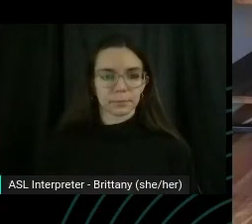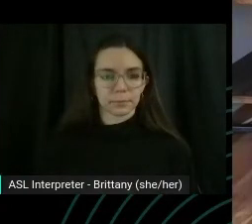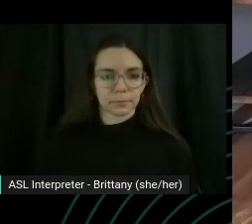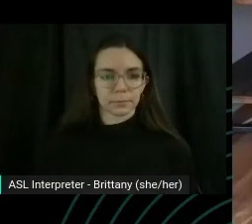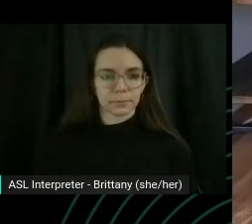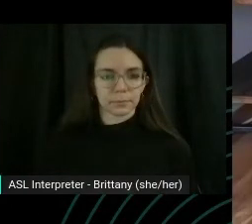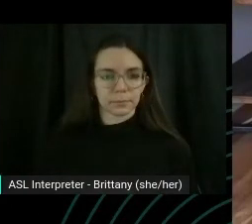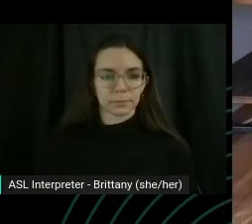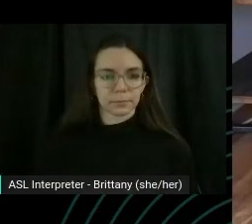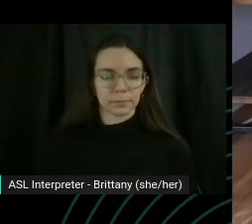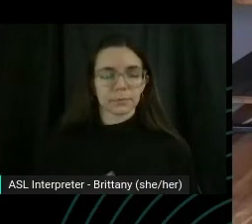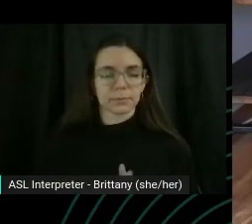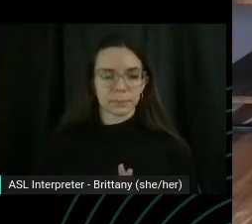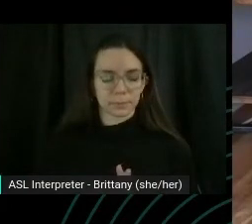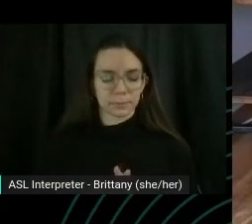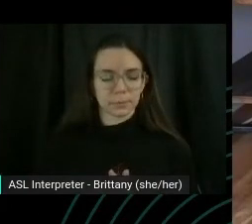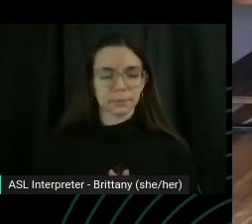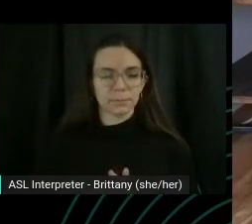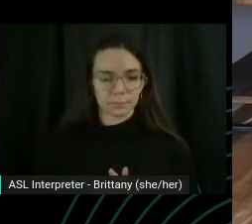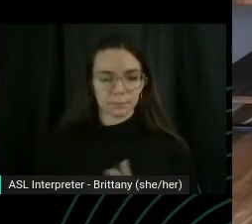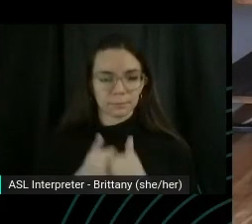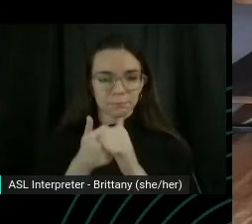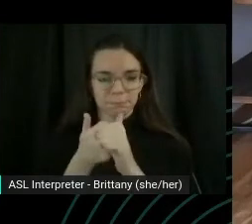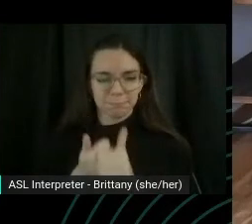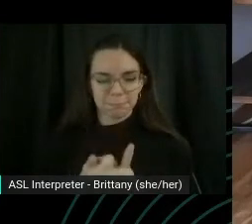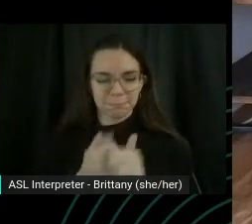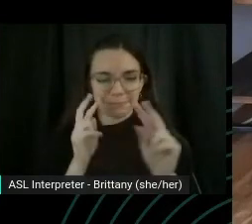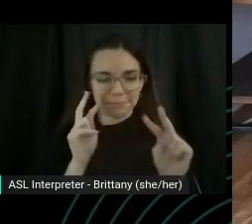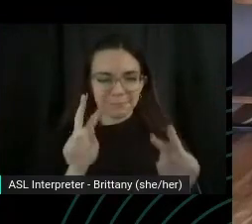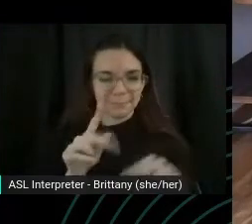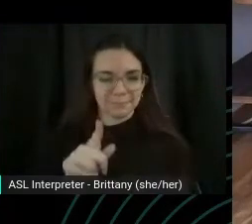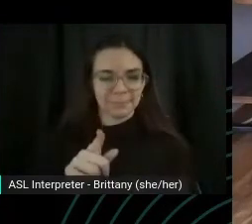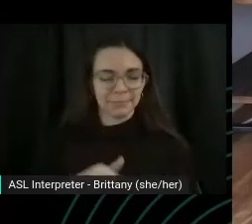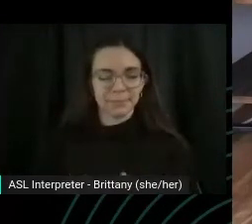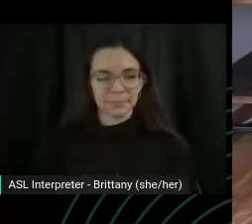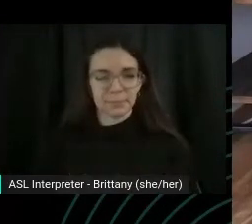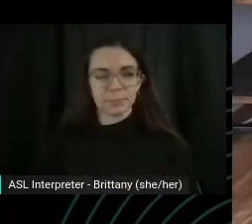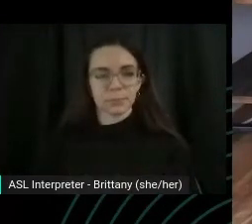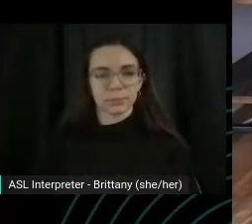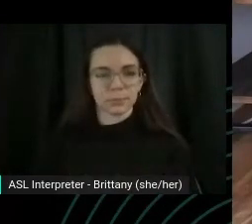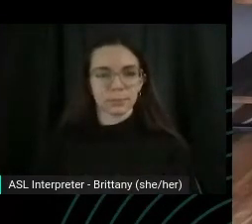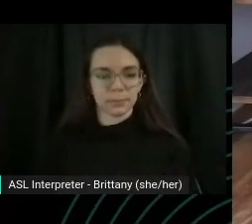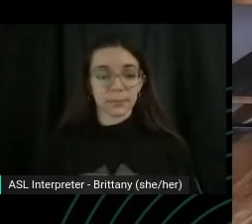And lower and doubt, you know, we're already here.